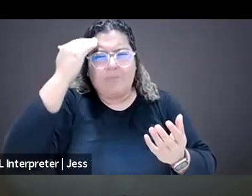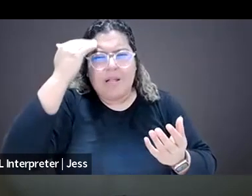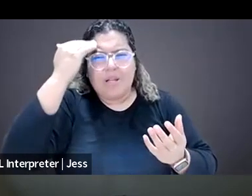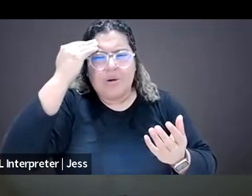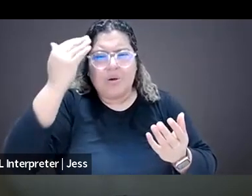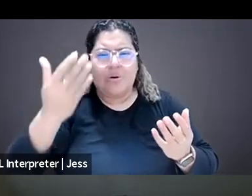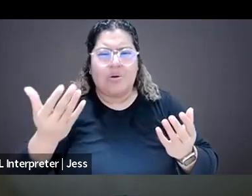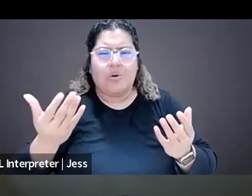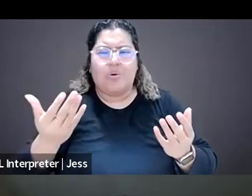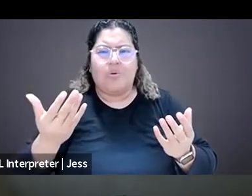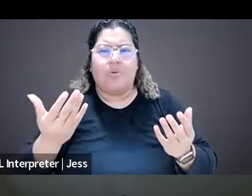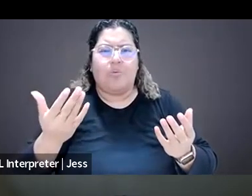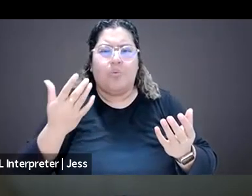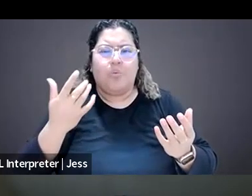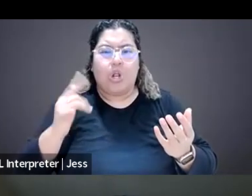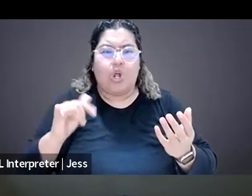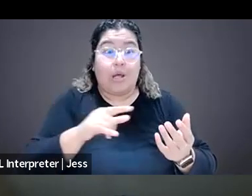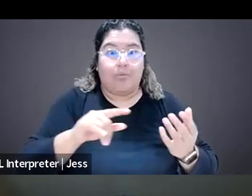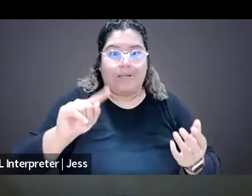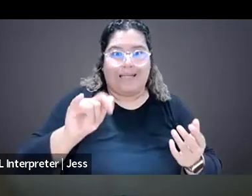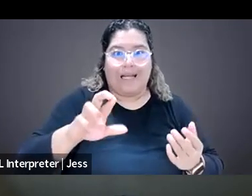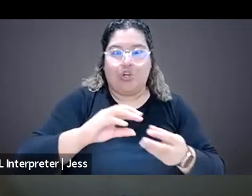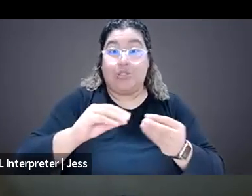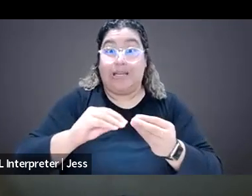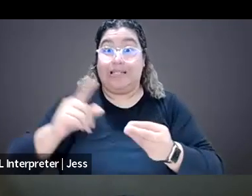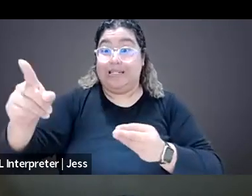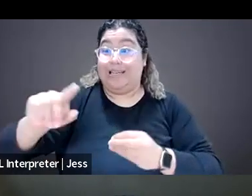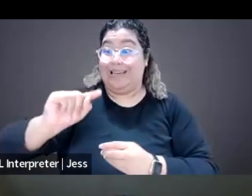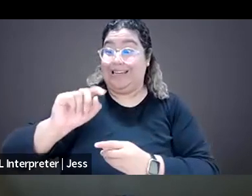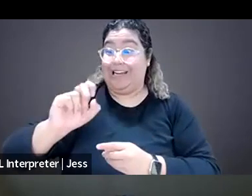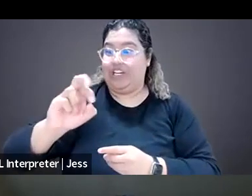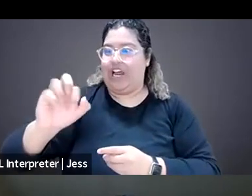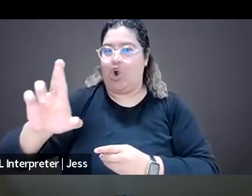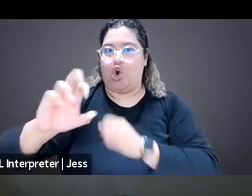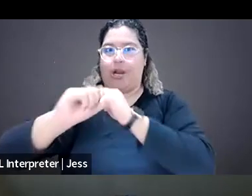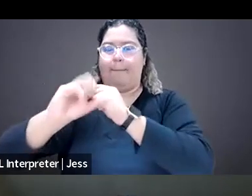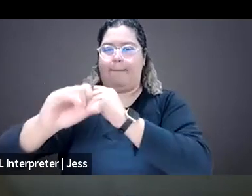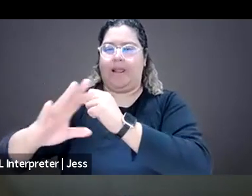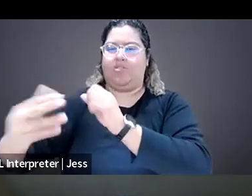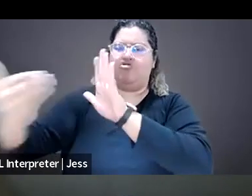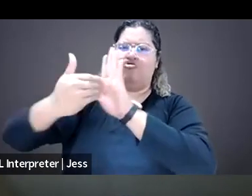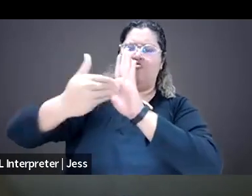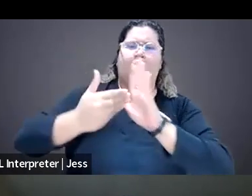you know, Taylor, as you said, like right, like terror campaigns, looks like, and so I'm wondering if anyone would feel comfortable speaking